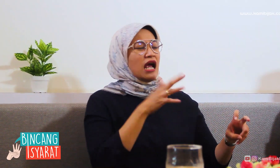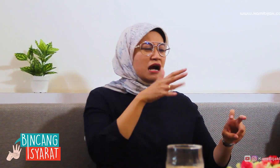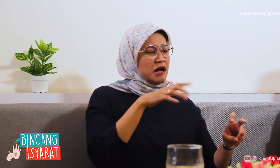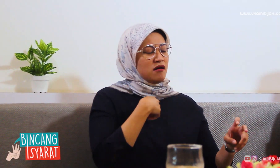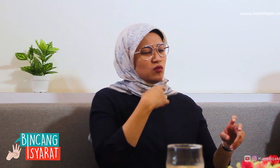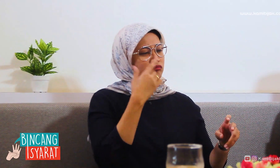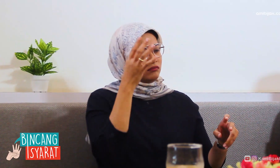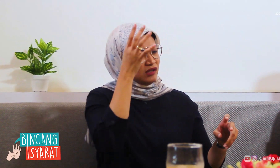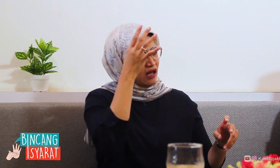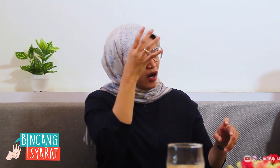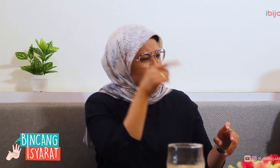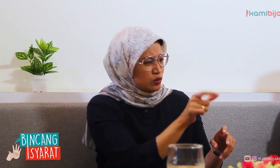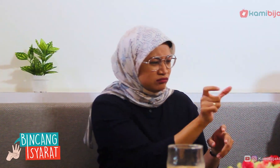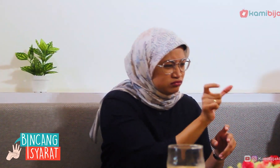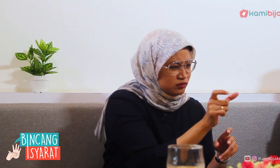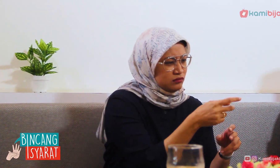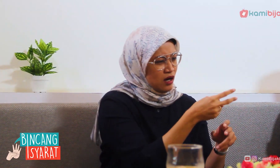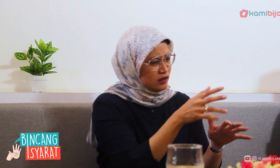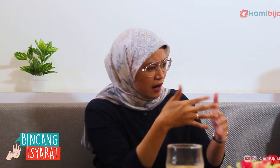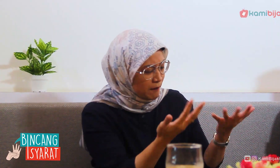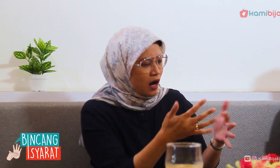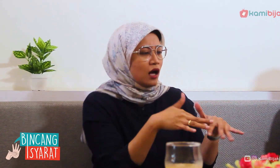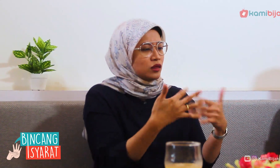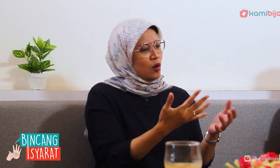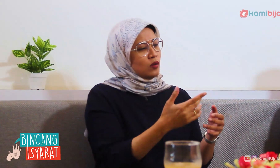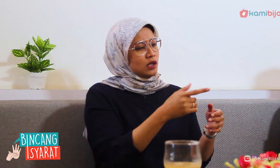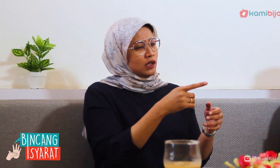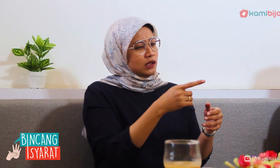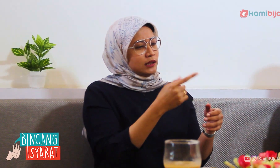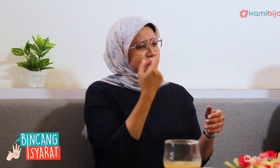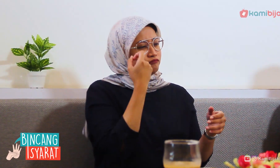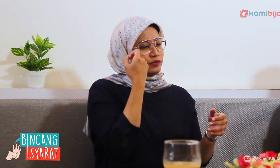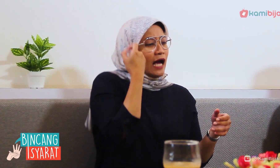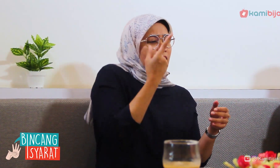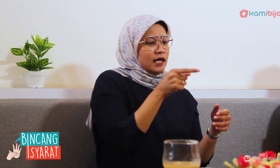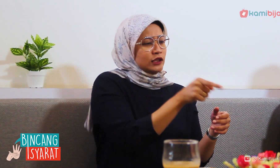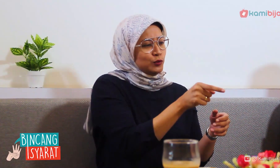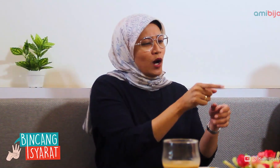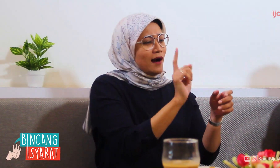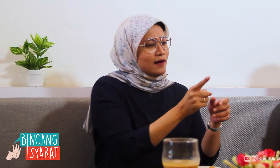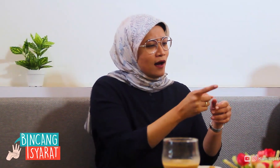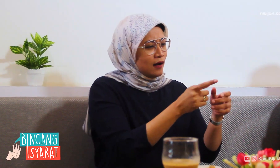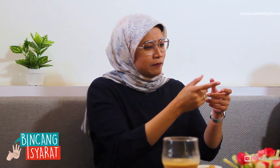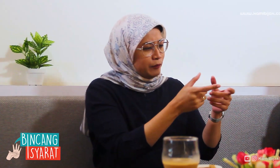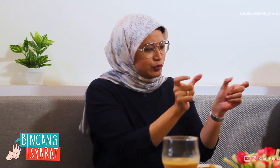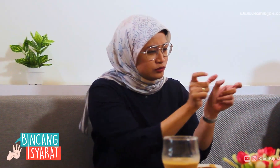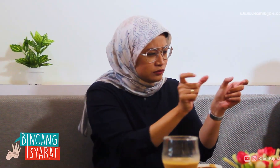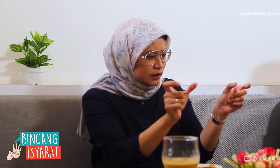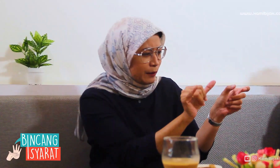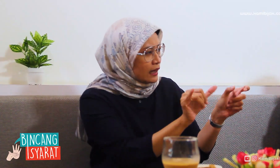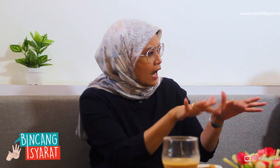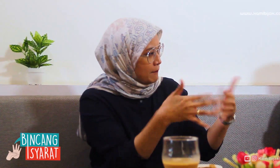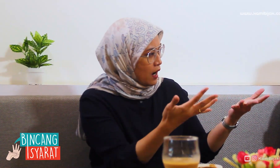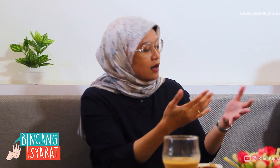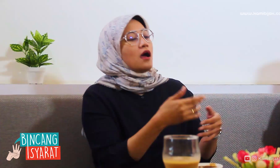To learn more detailed and clear,